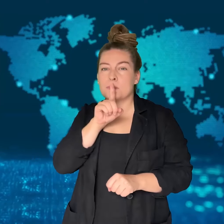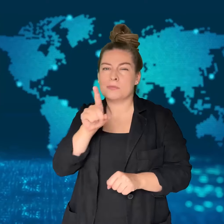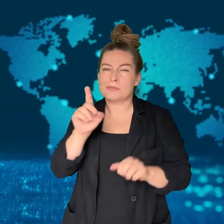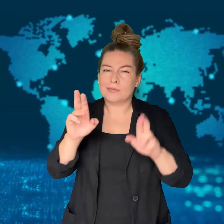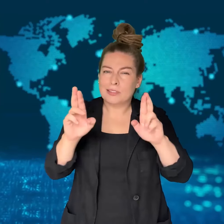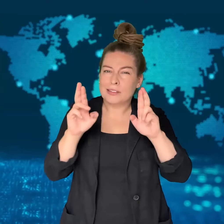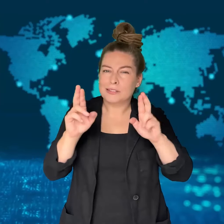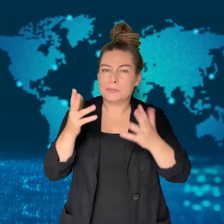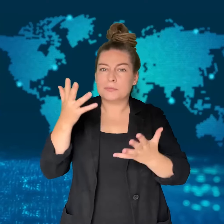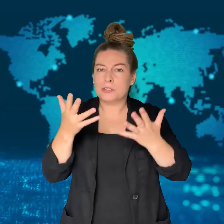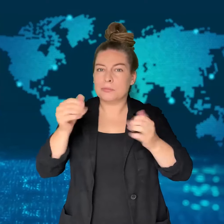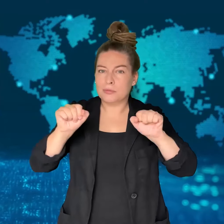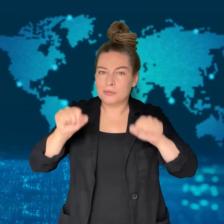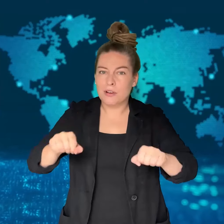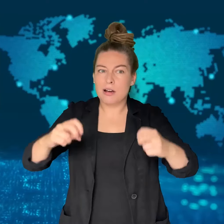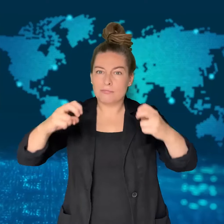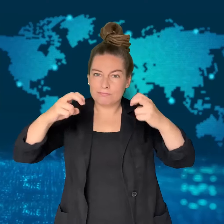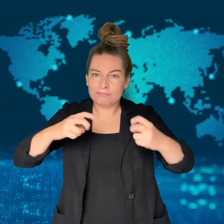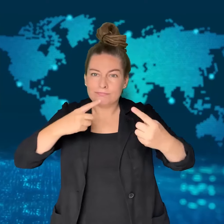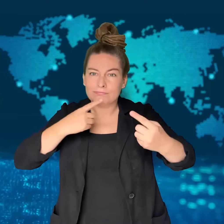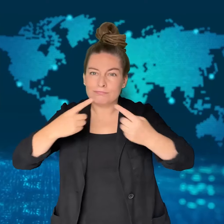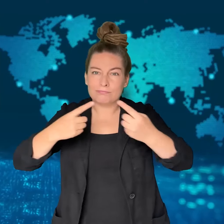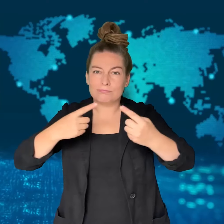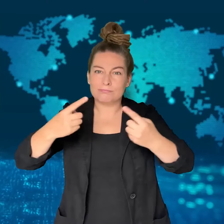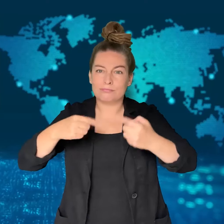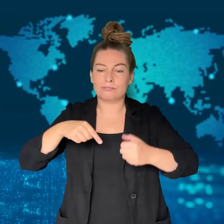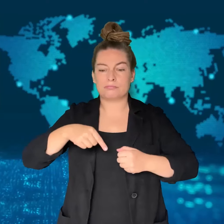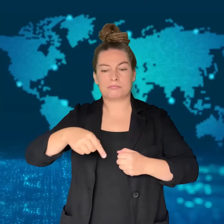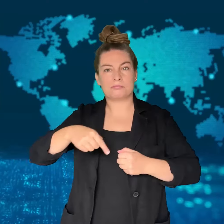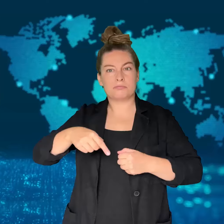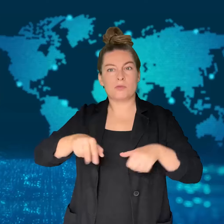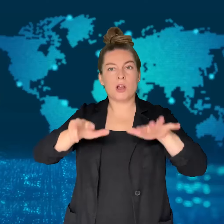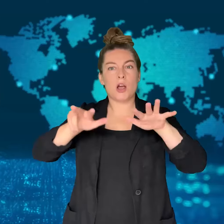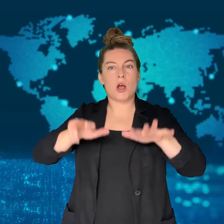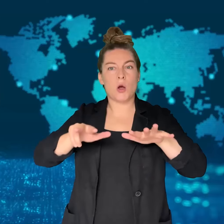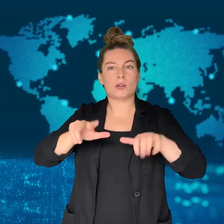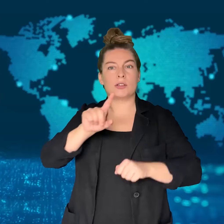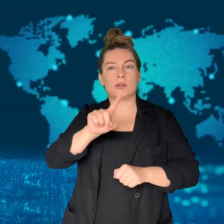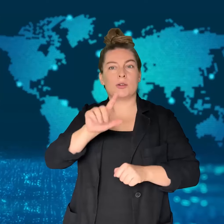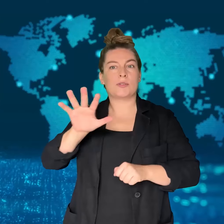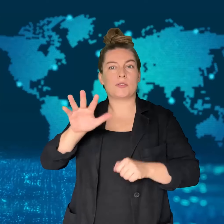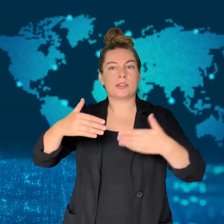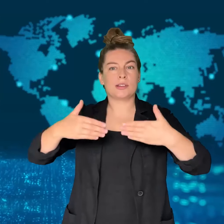Hamas has not yet responded, but the countries hope for